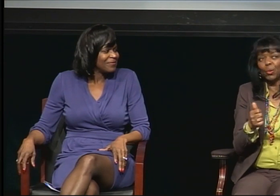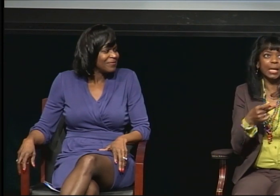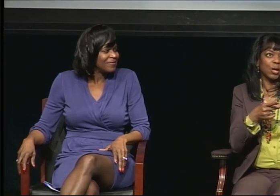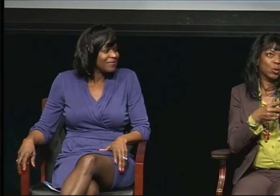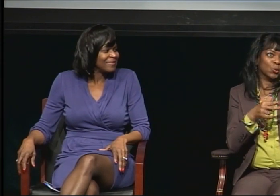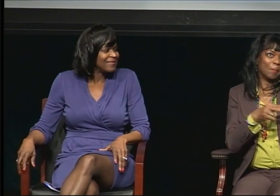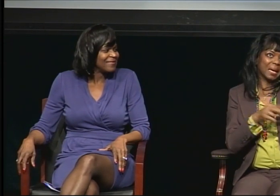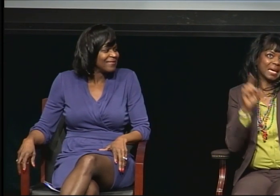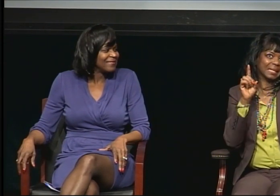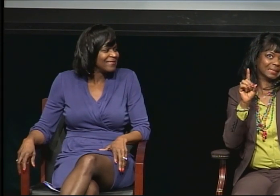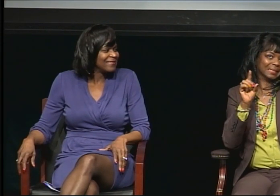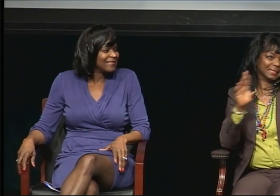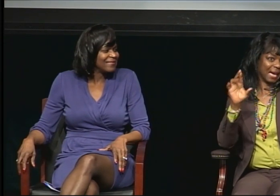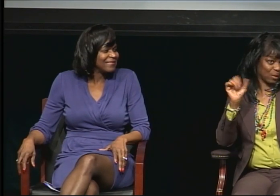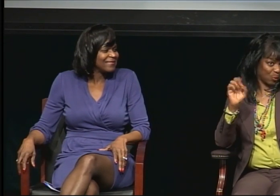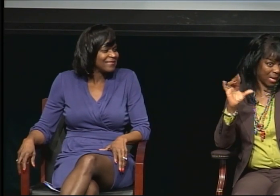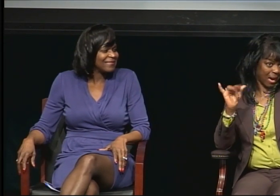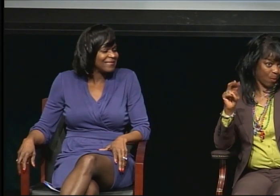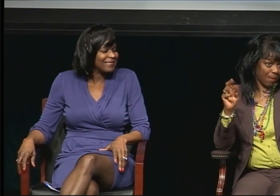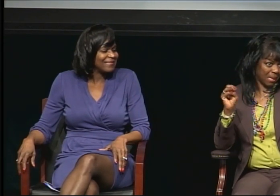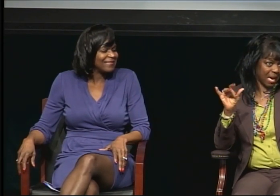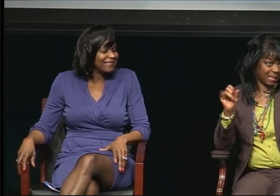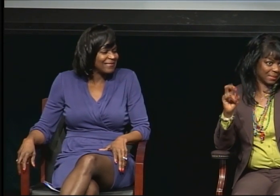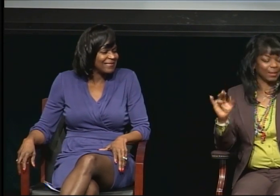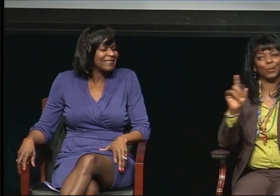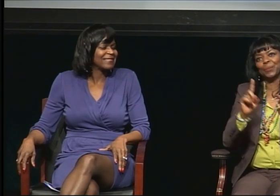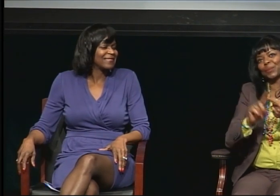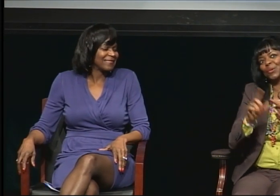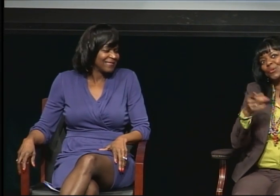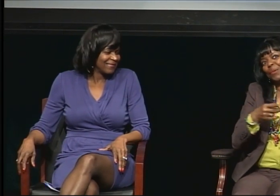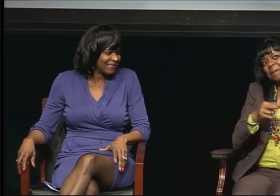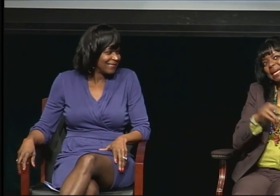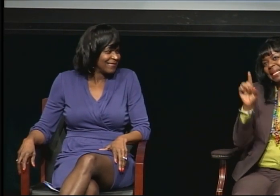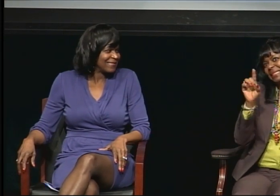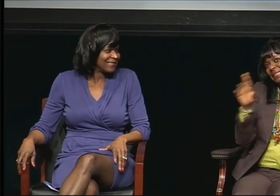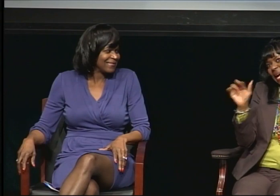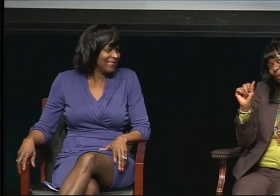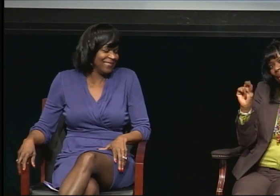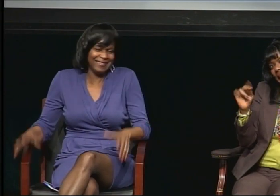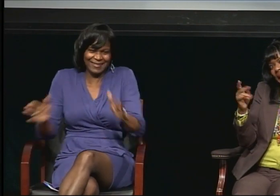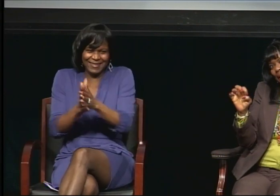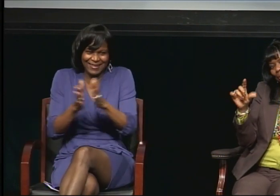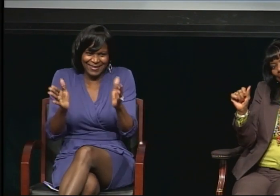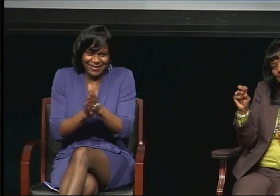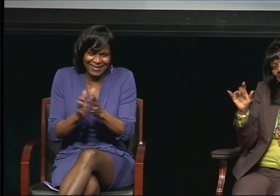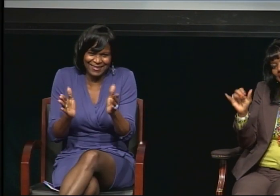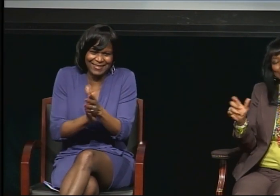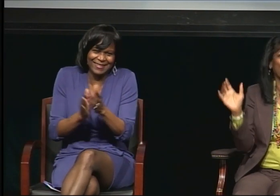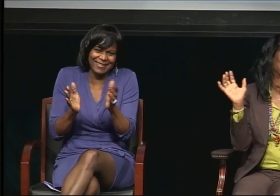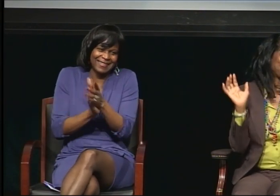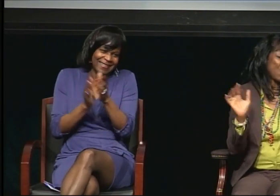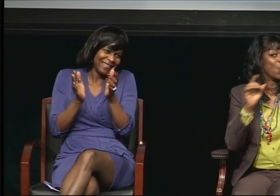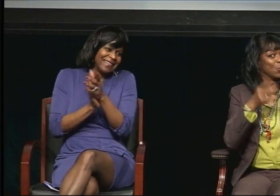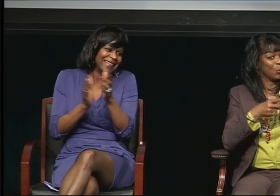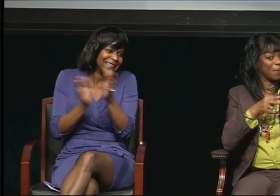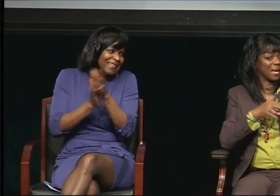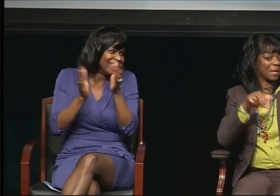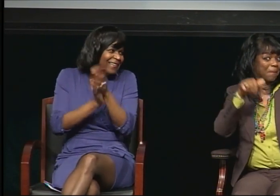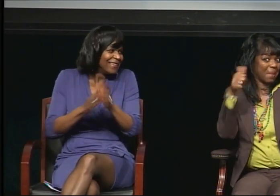Or do you mean my other daughter who is the Director of the EEO? Or do you mean this, this and this?